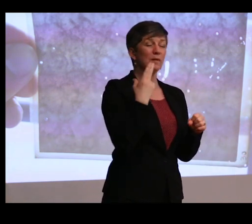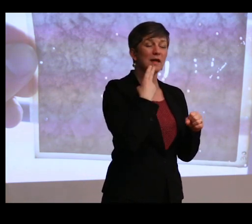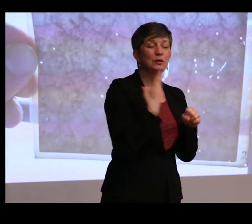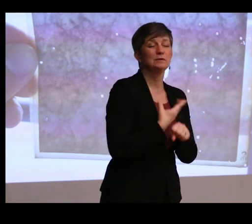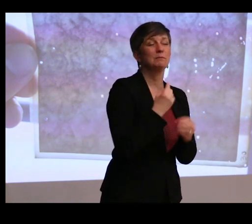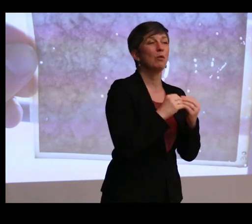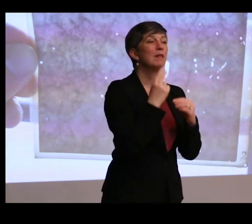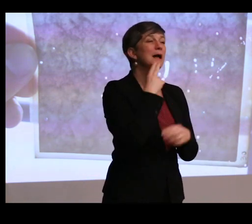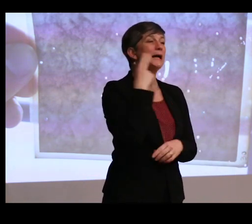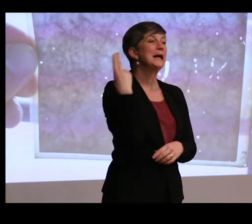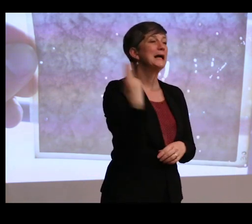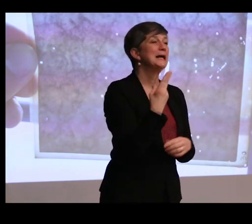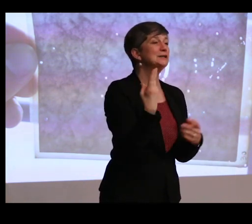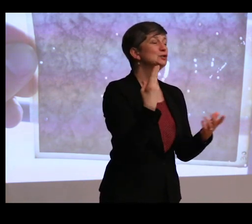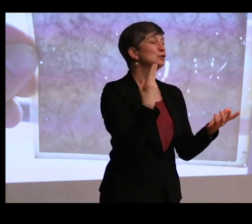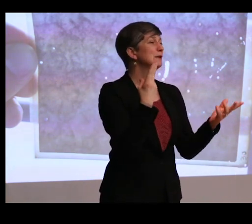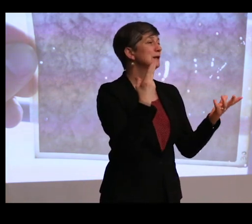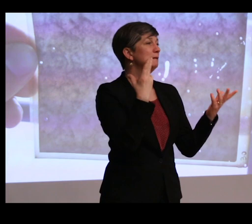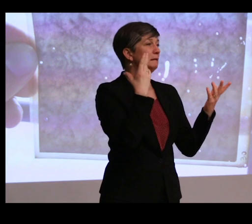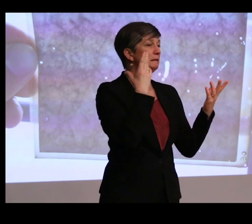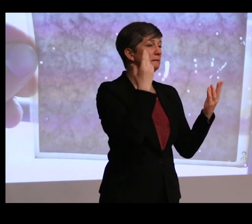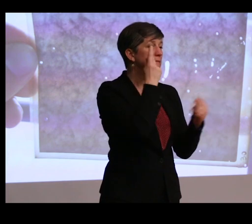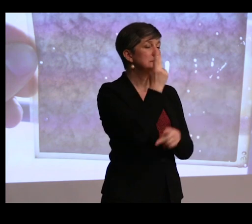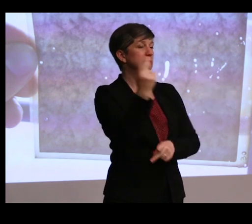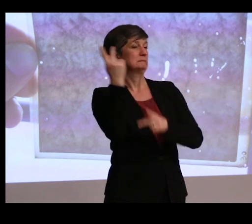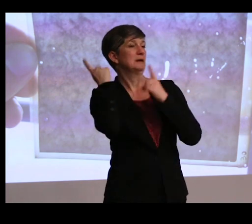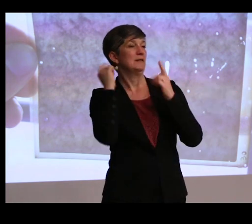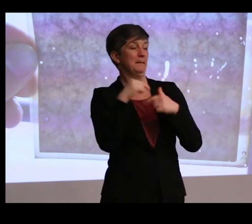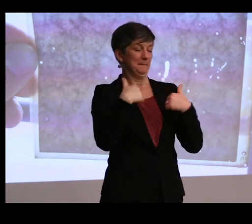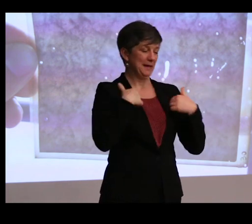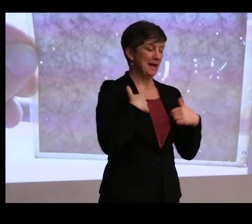that I, as an archaeologist slash